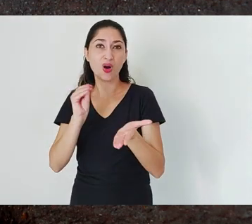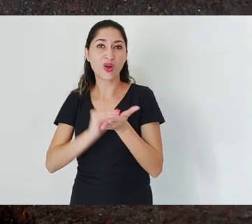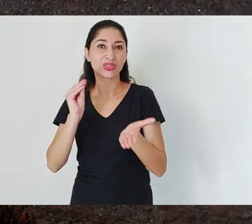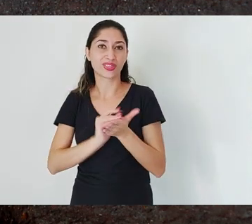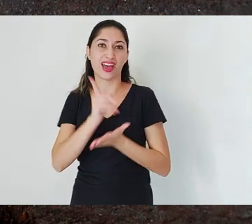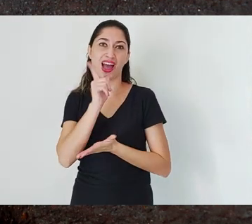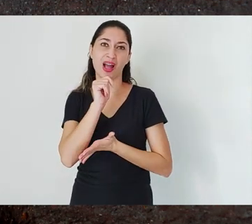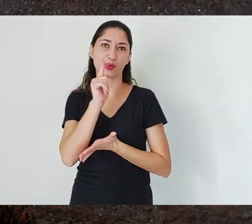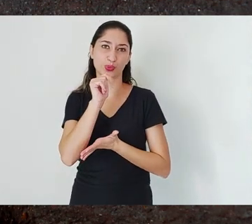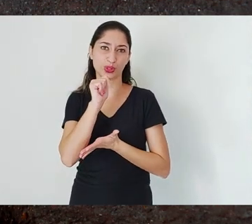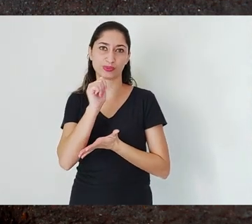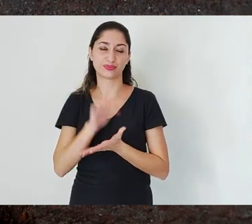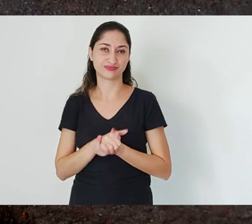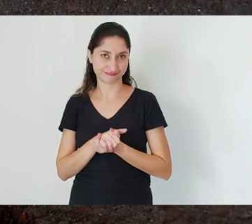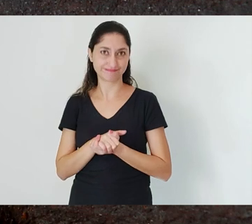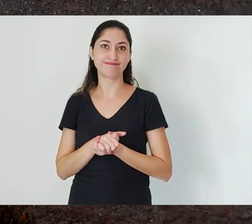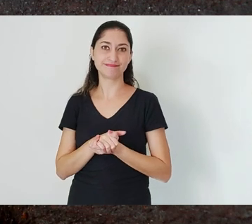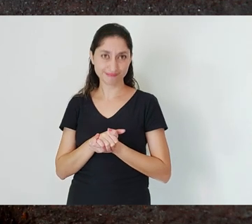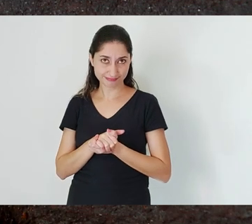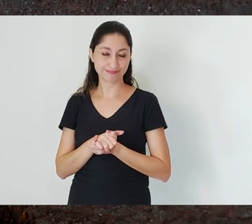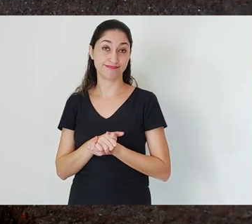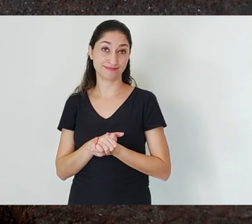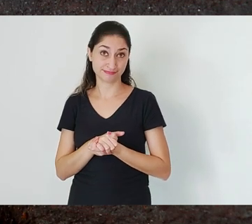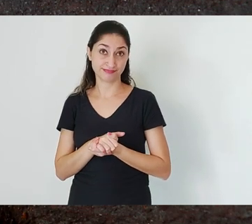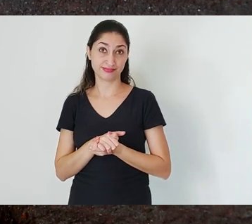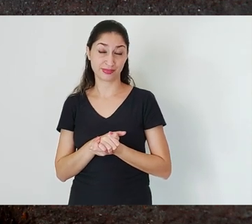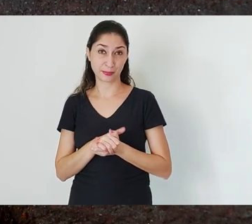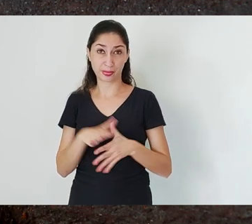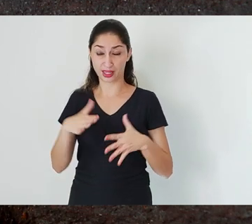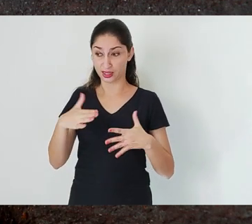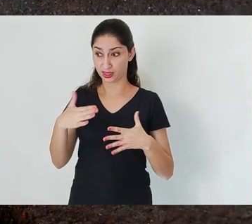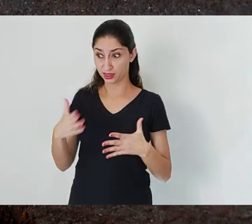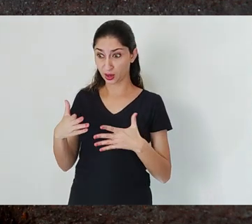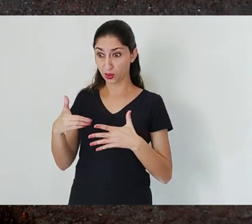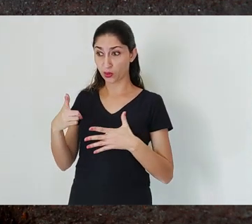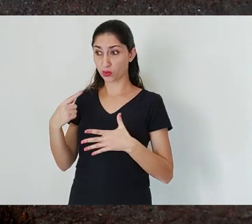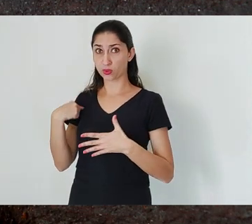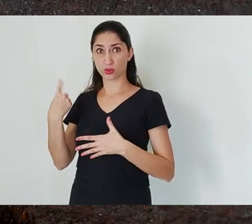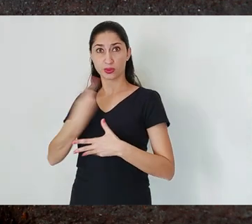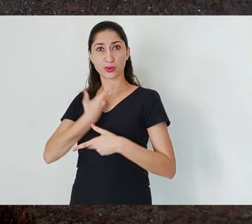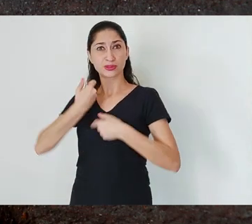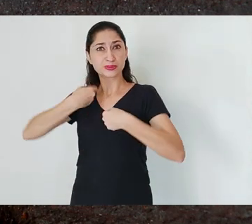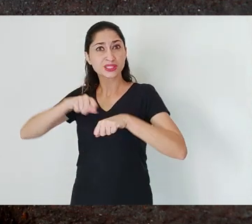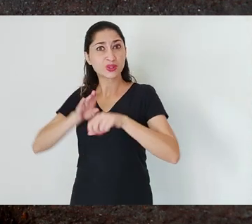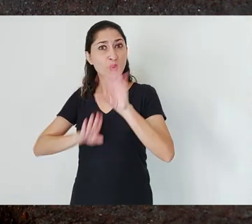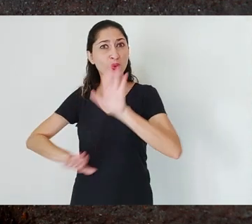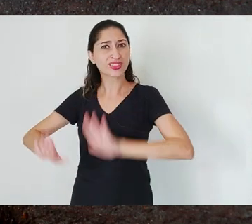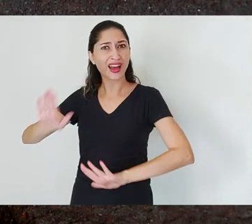compromised in terms of quality. We are experiencing today